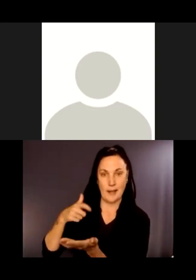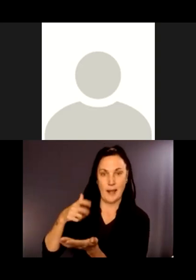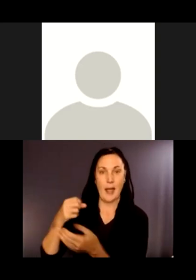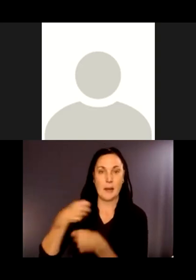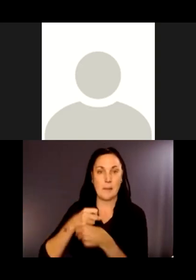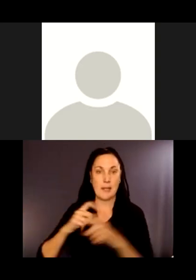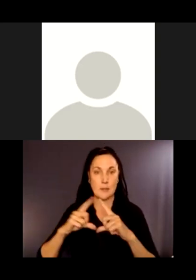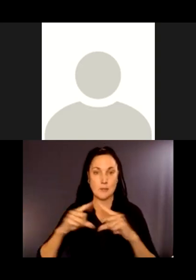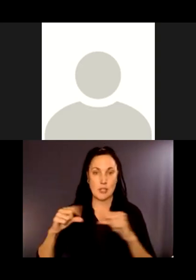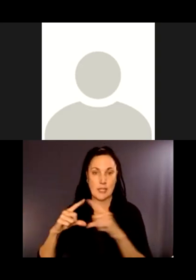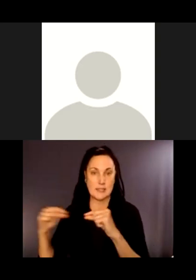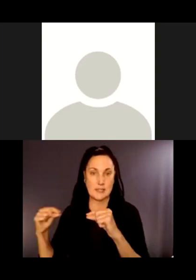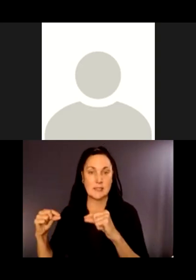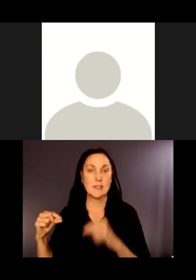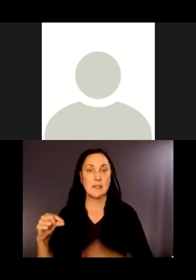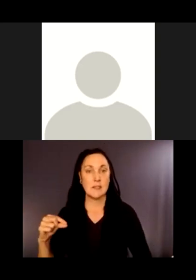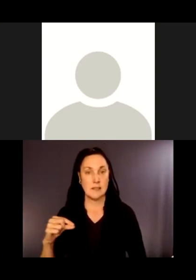Yeah, it's a really fascinating area, and we have